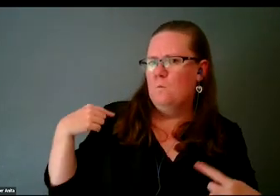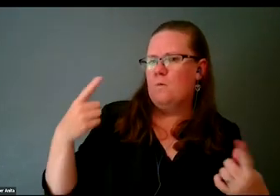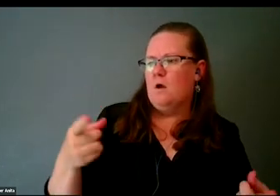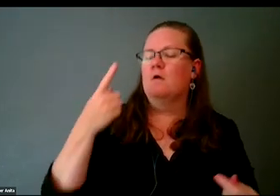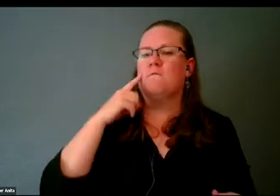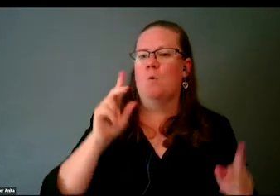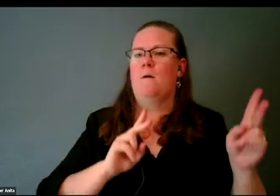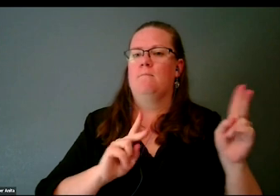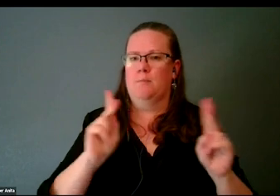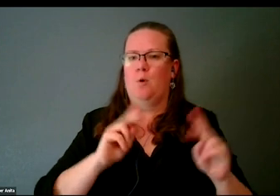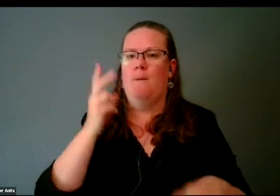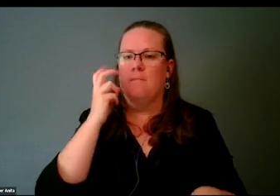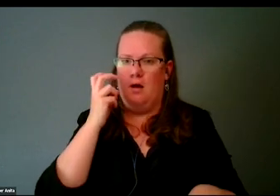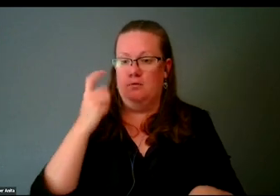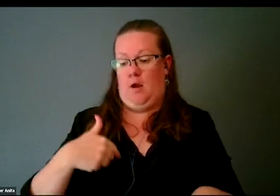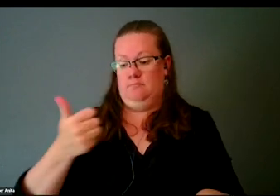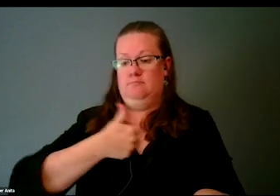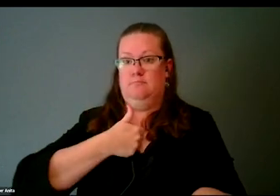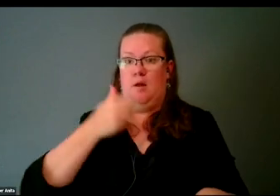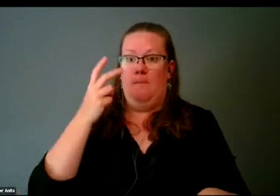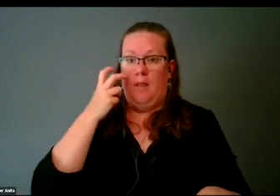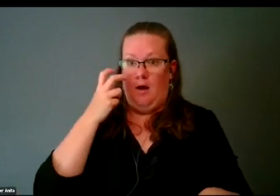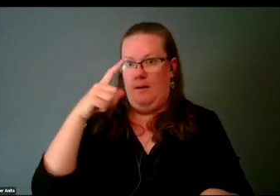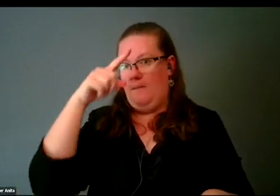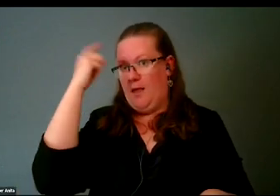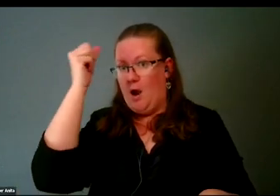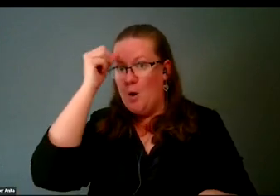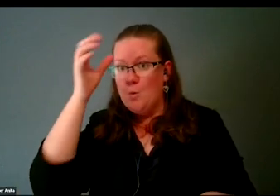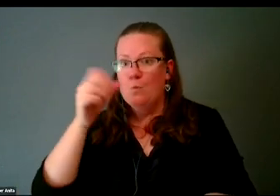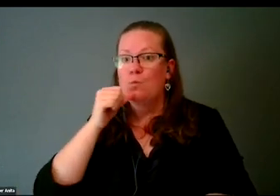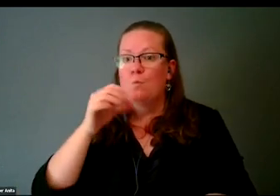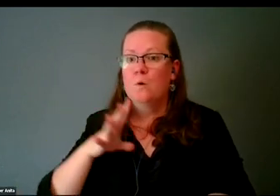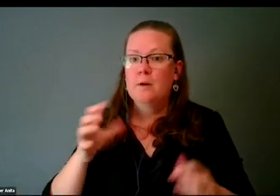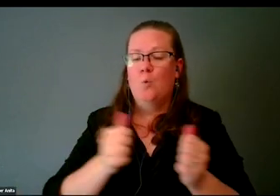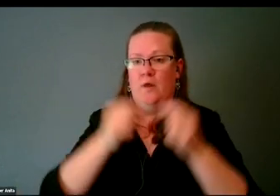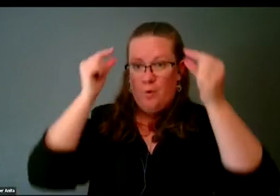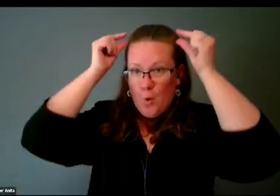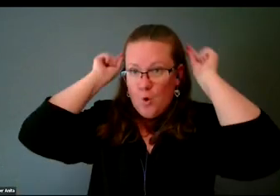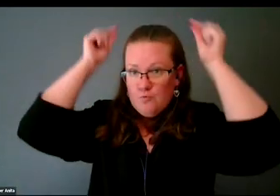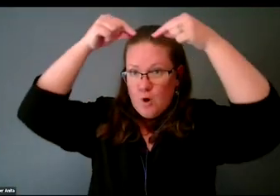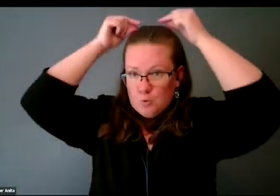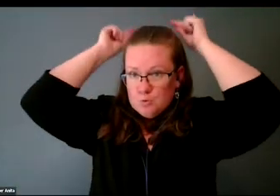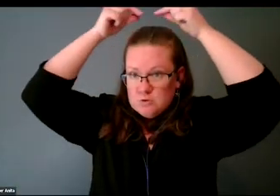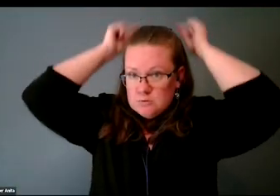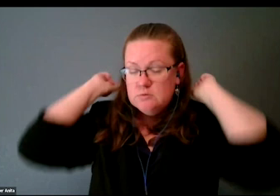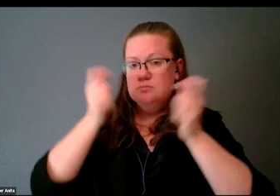so I myself, being blind, a Black woman with cornrows who is blind, which is my self-description,